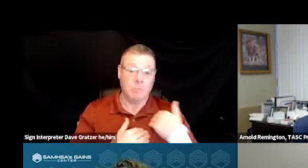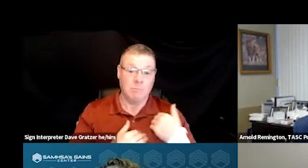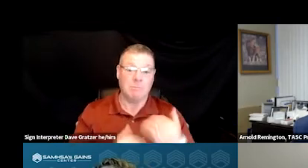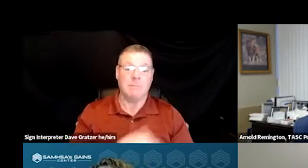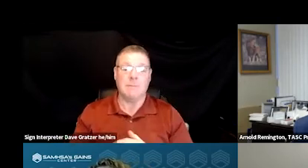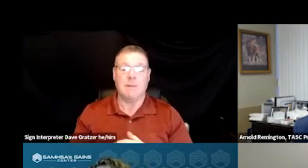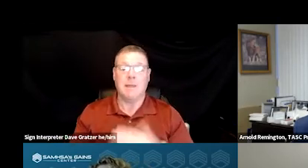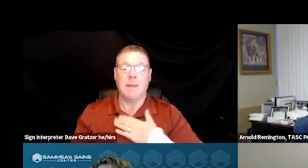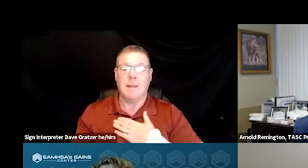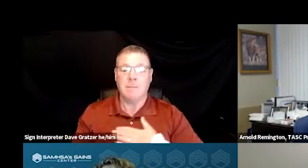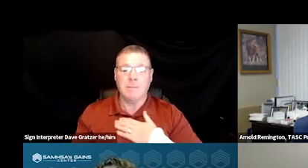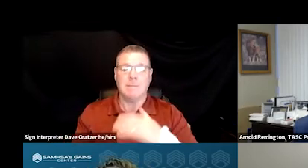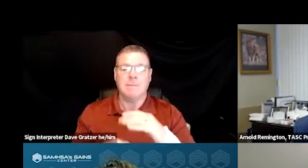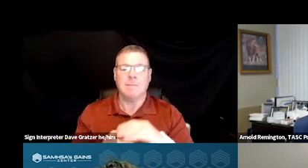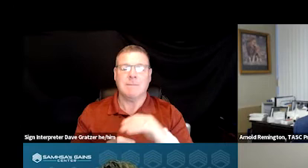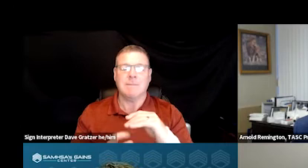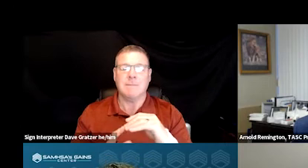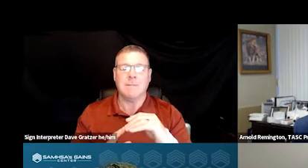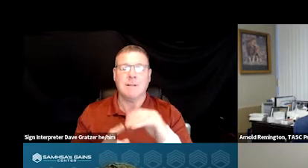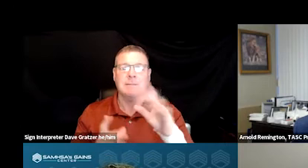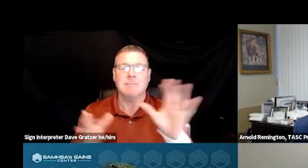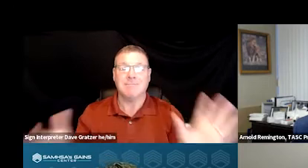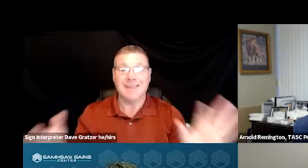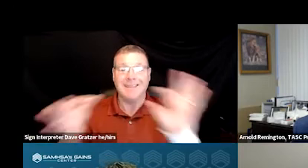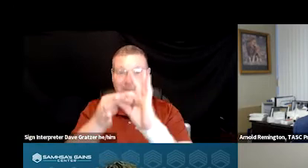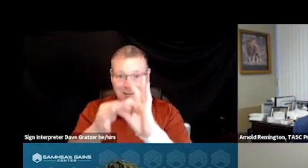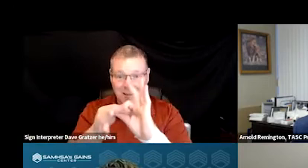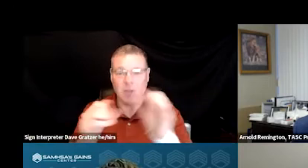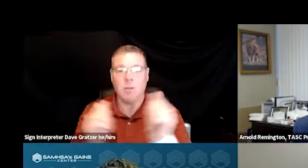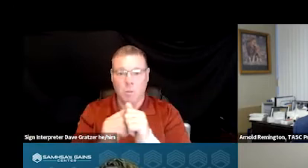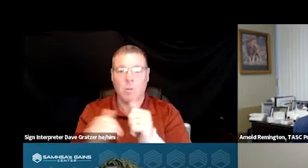we are able to connect them with the nearest open bed